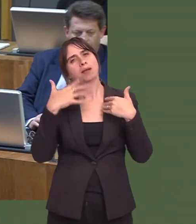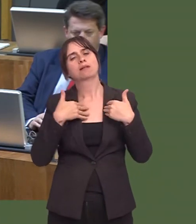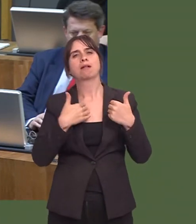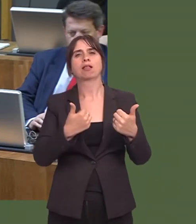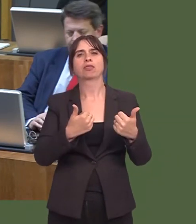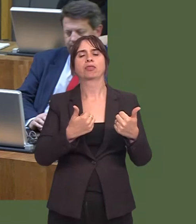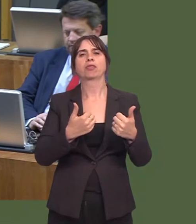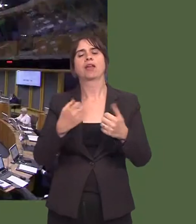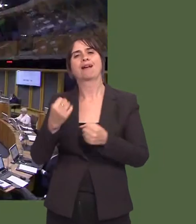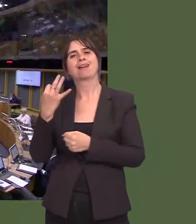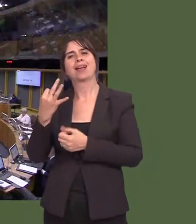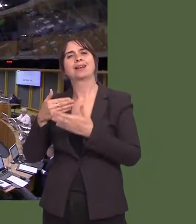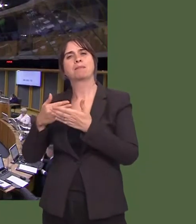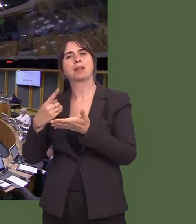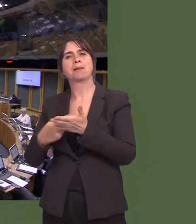iechyd meddwl plant a phobl ifanc.